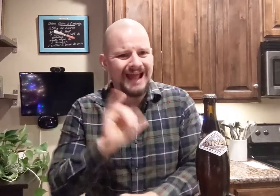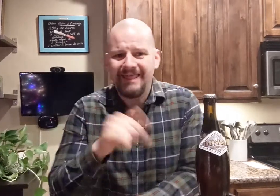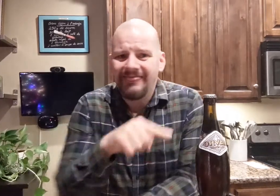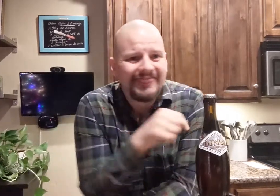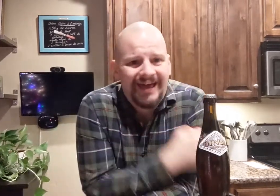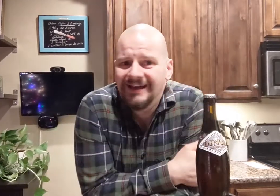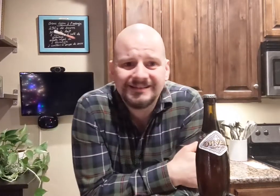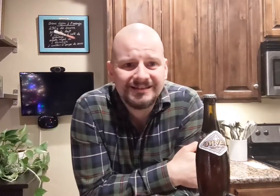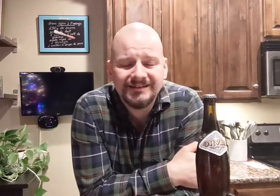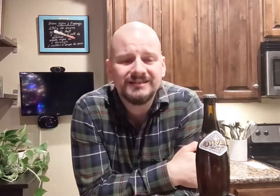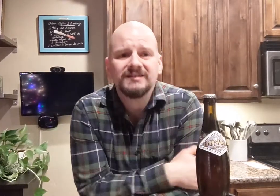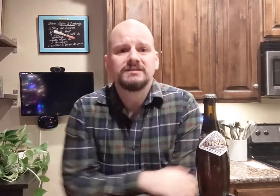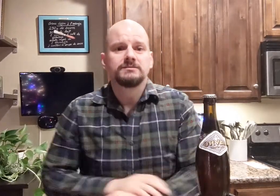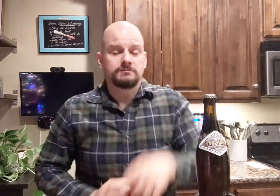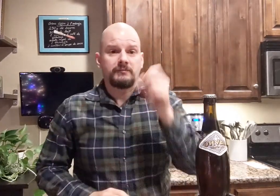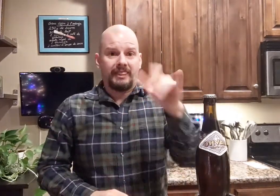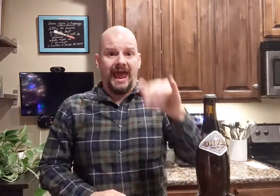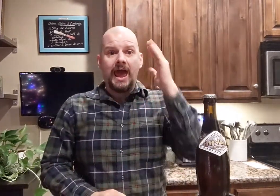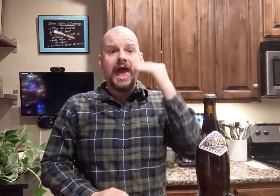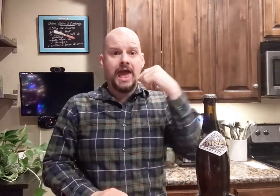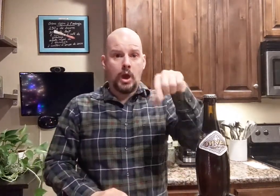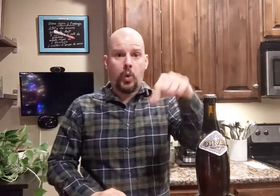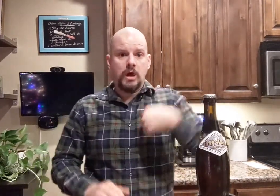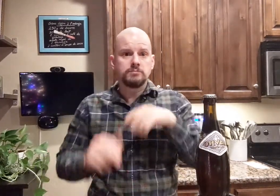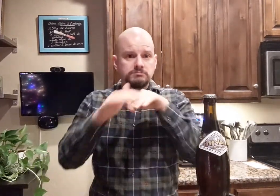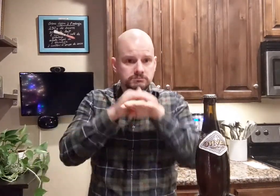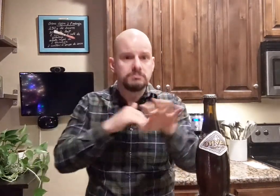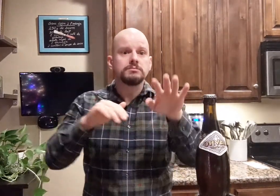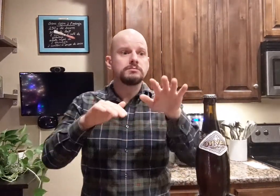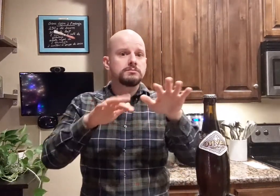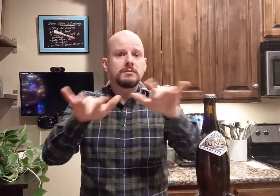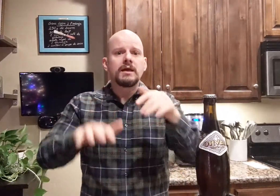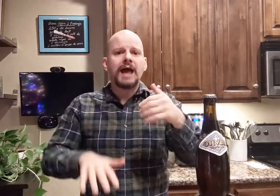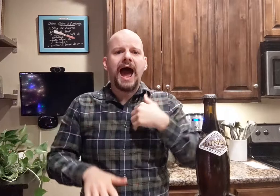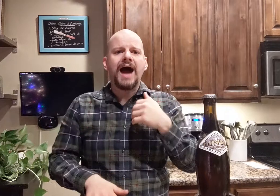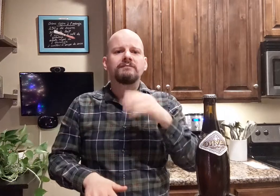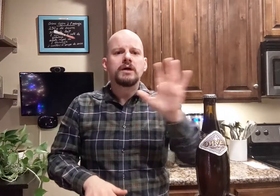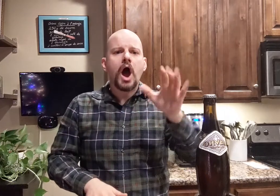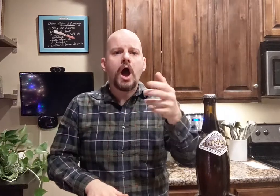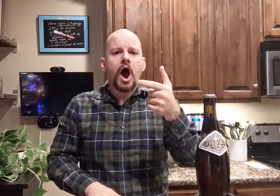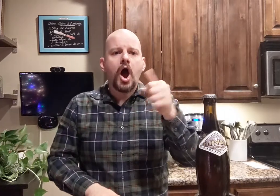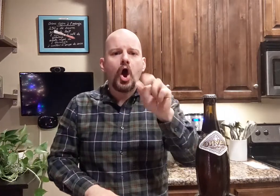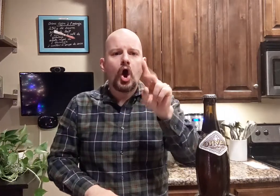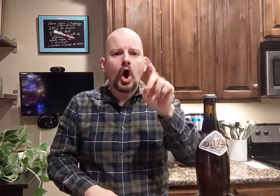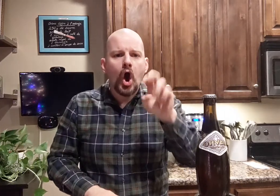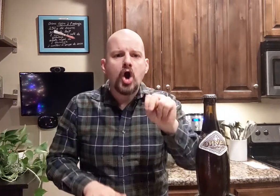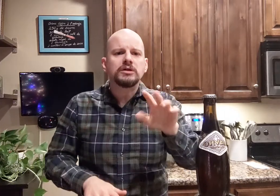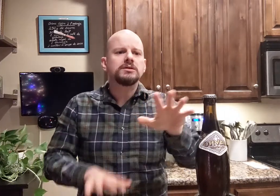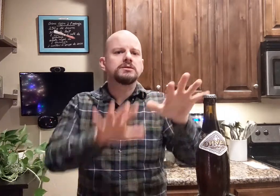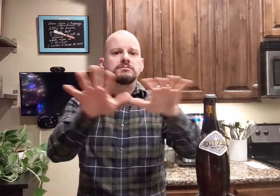This one is not like that! The headquarter where I have been to, they had a garden.